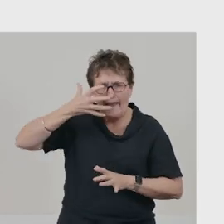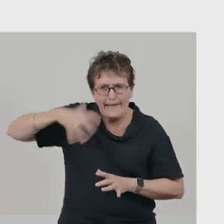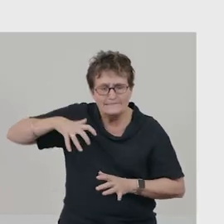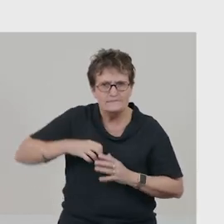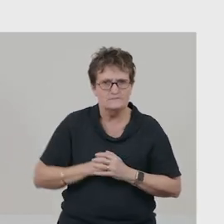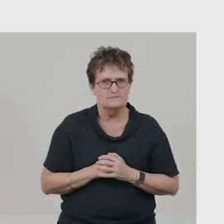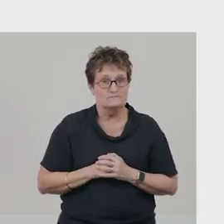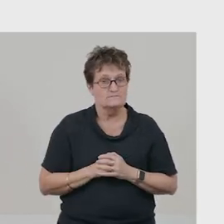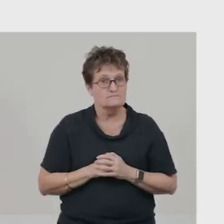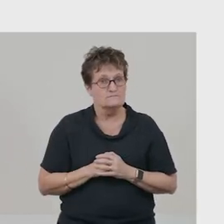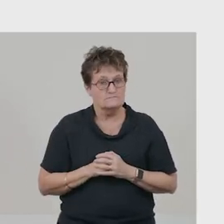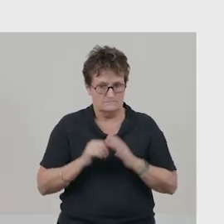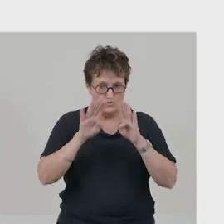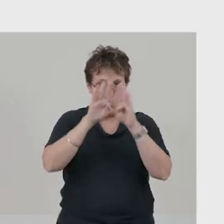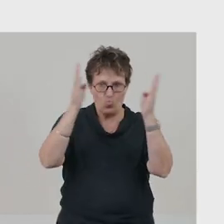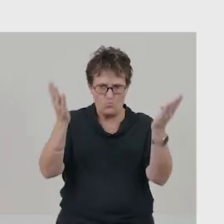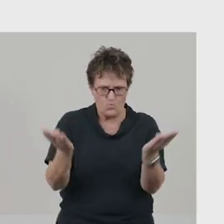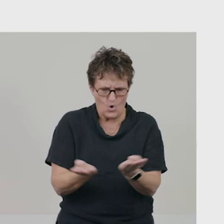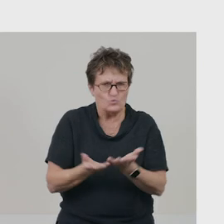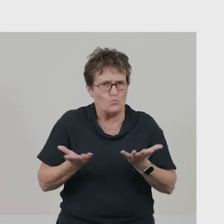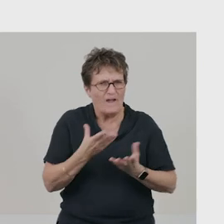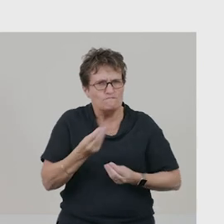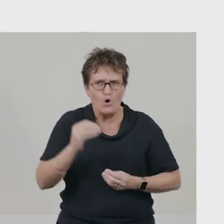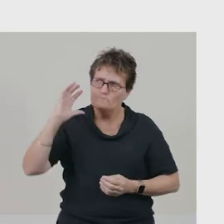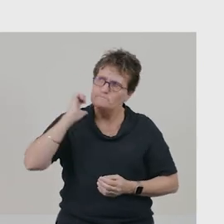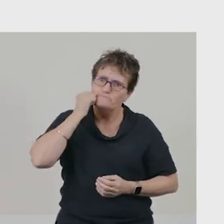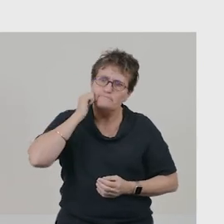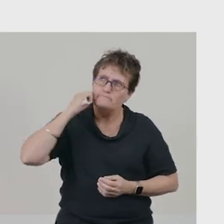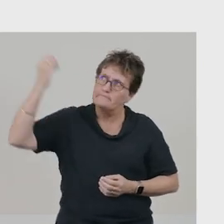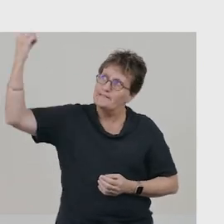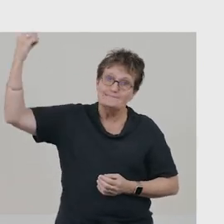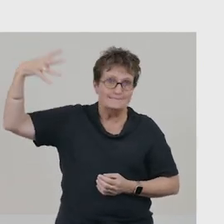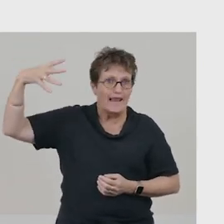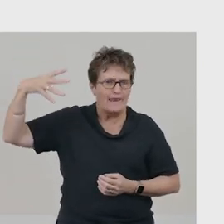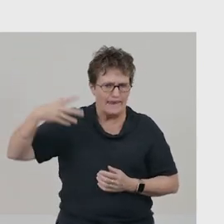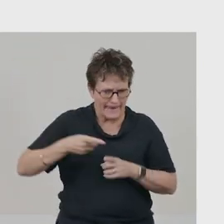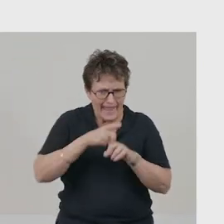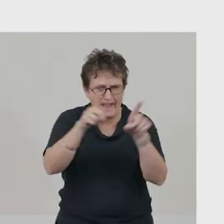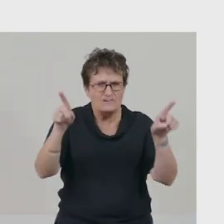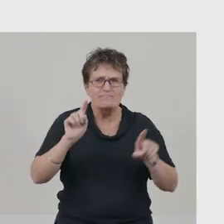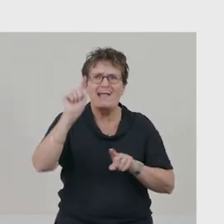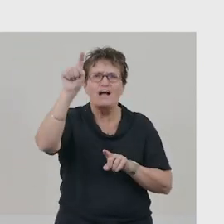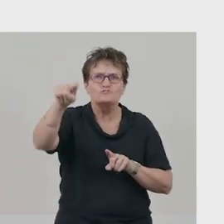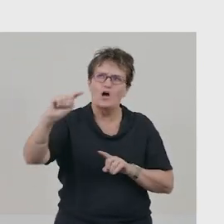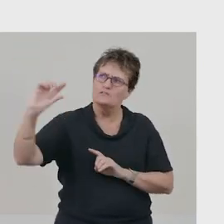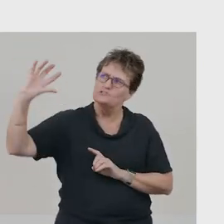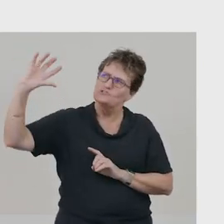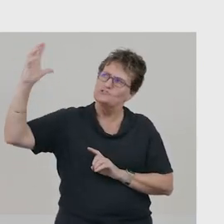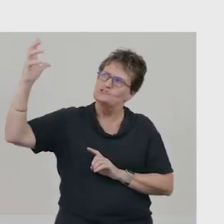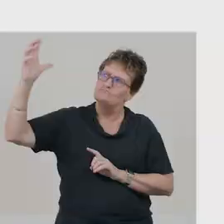Most of the heat in our world comes from the Sun. Everything outside has had the Sun shining on it this morning.